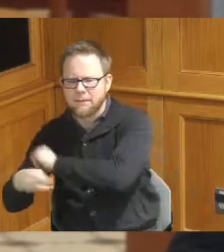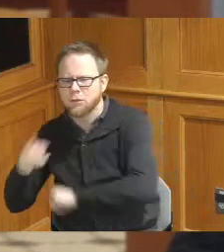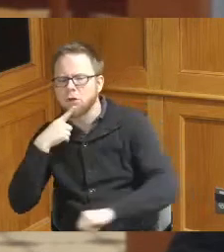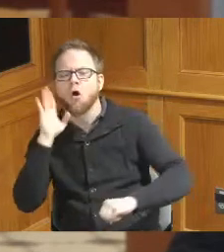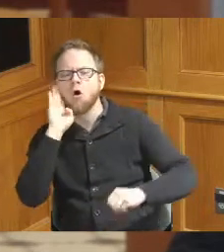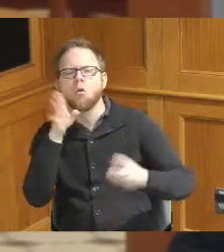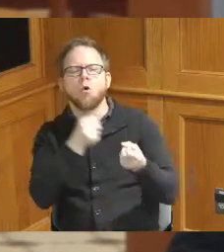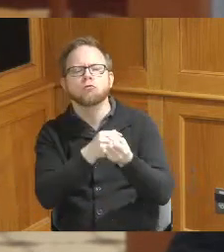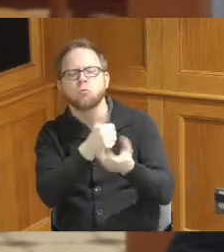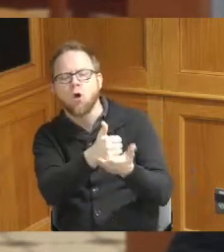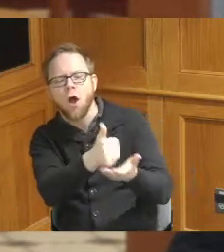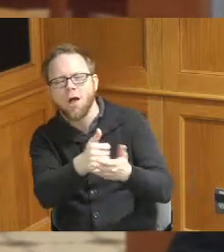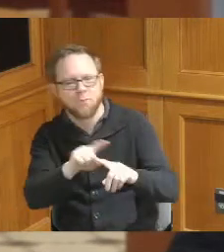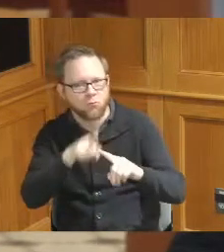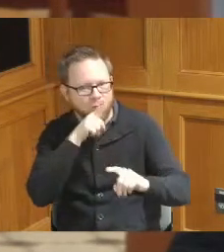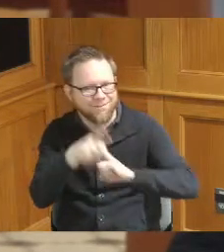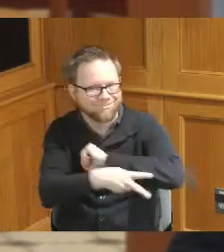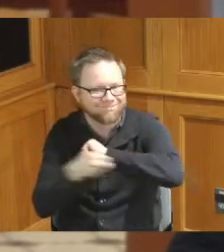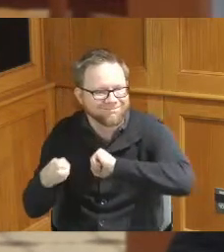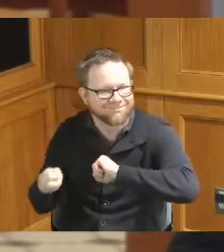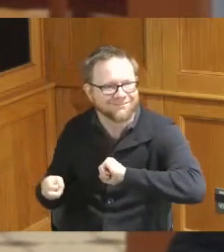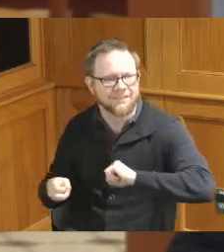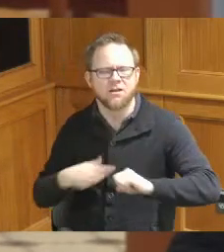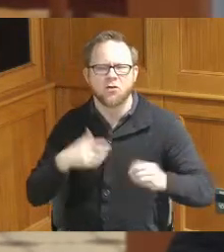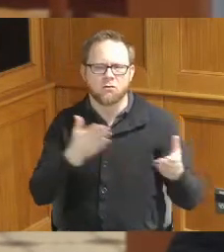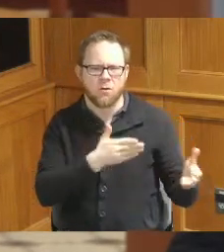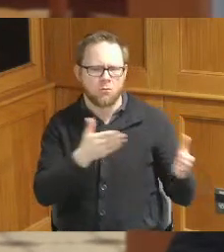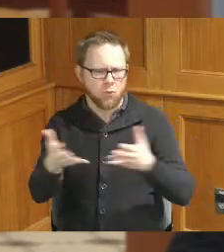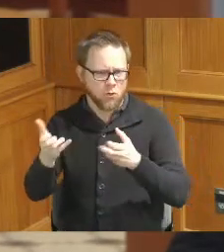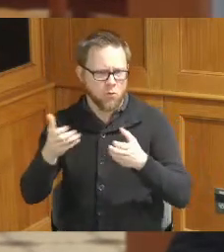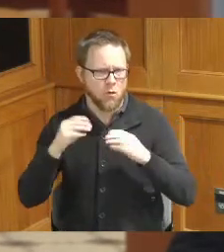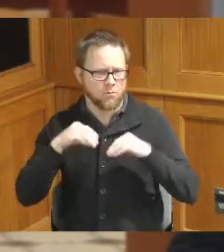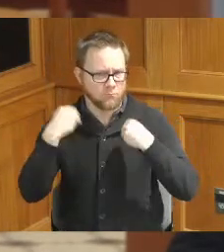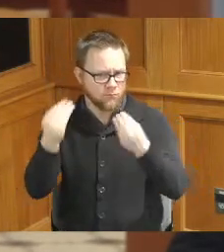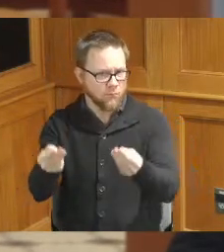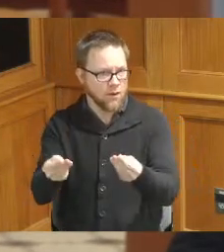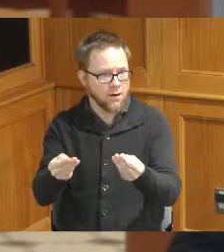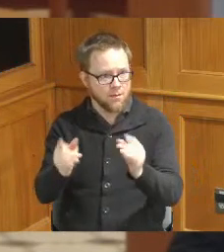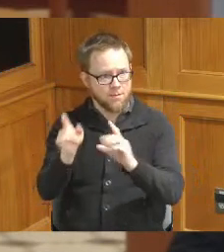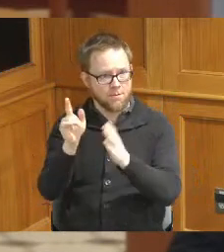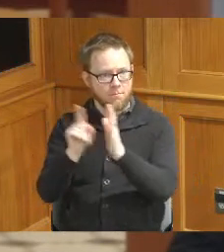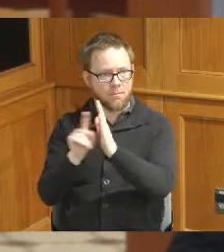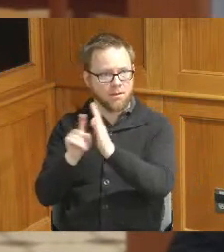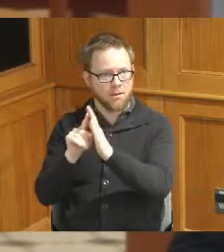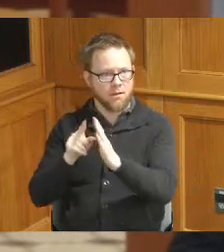where I guarantee it's arriving I have a proposal that I want to make but I'll I'll find the proper